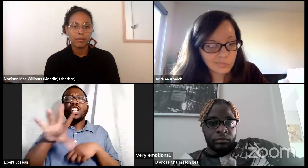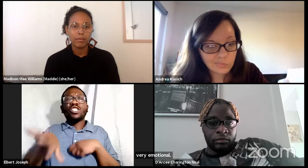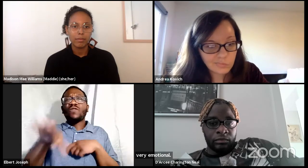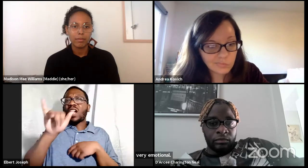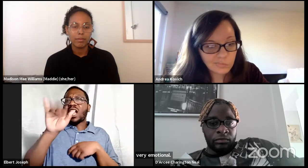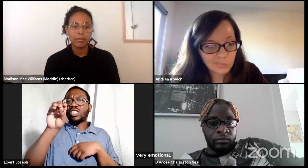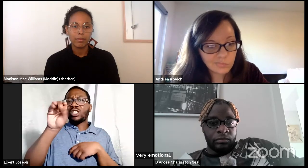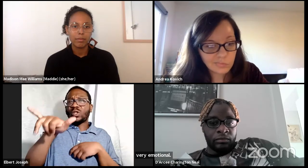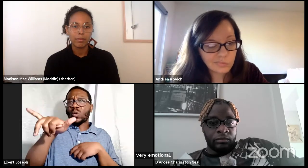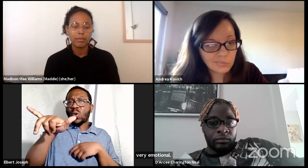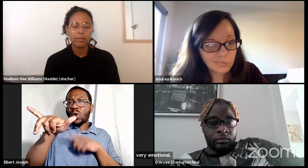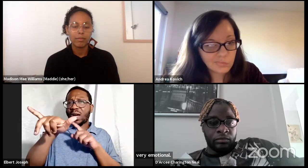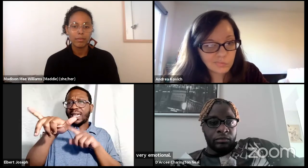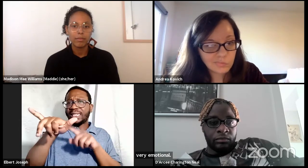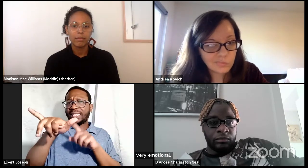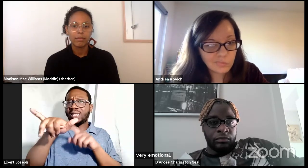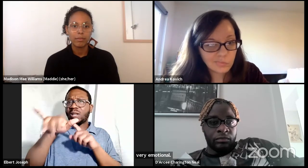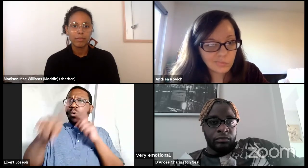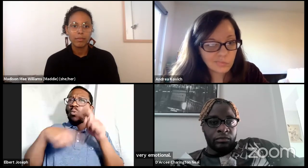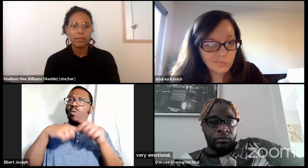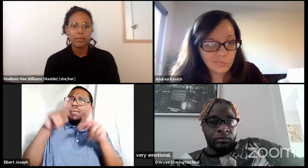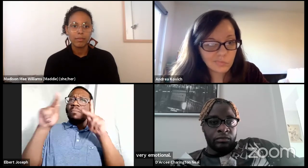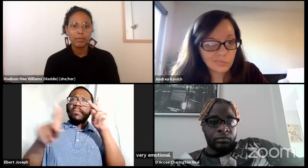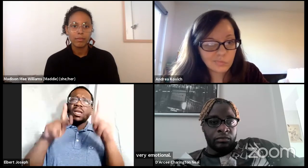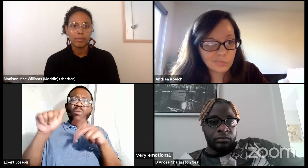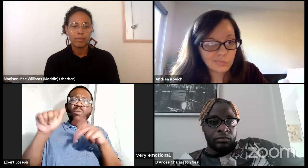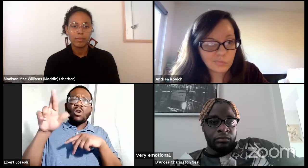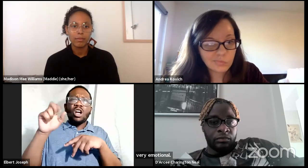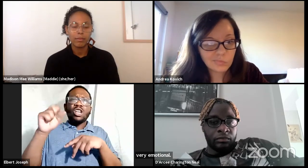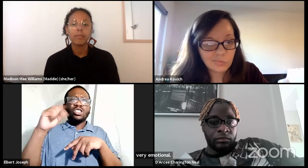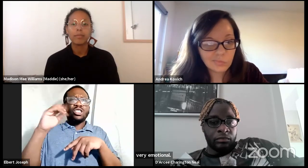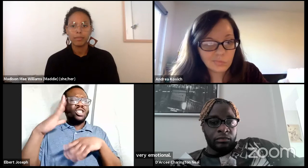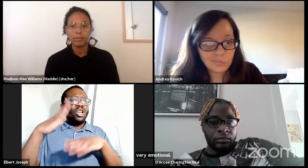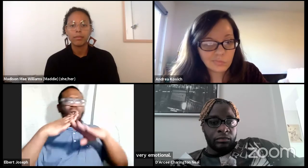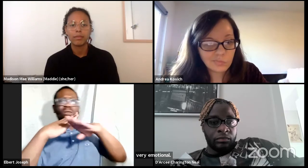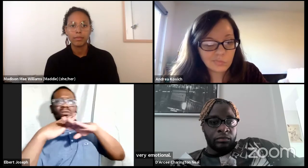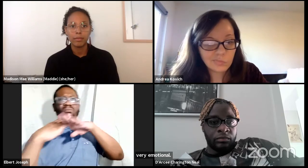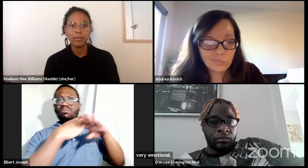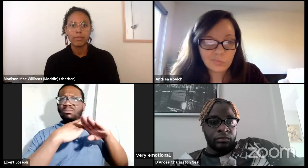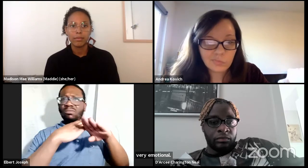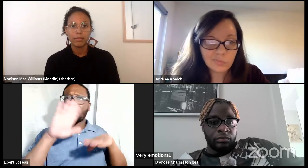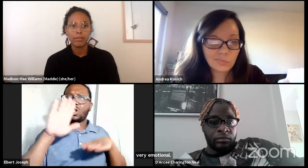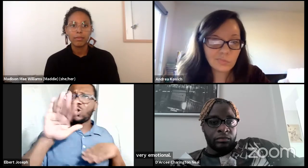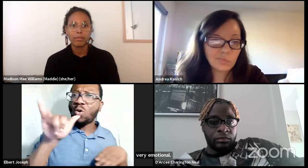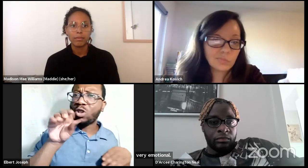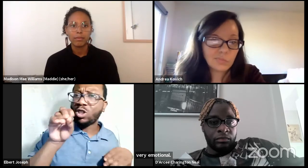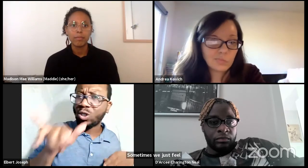Sometimes we just feel so tired of fighting but like we say, we have to find that joy